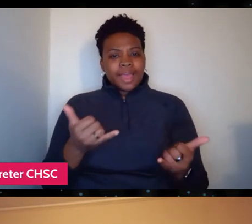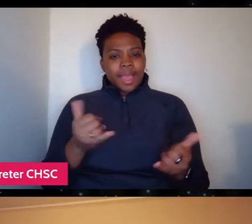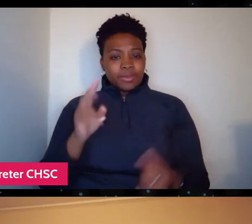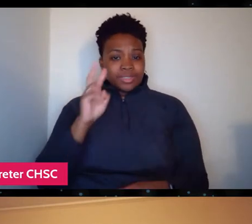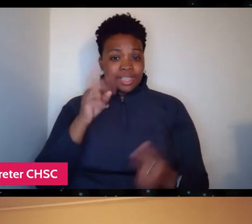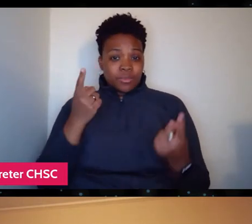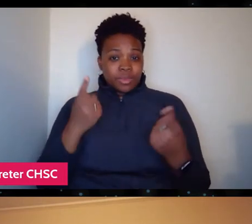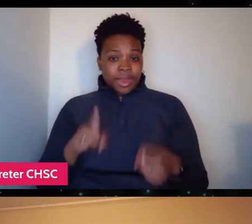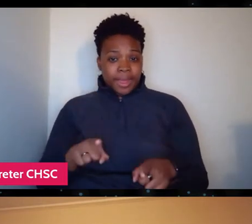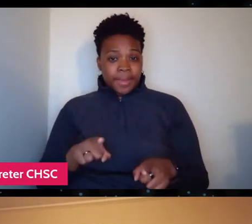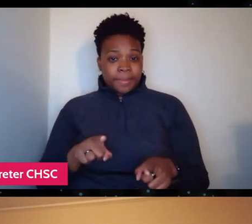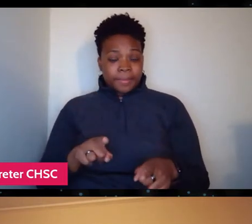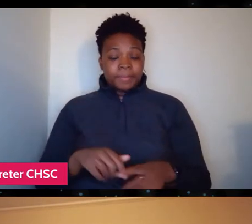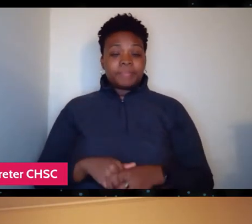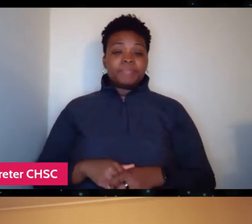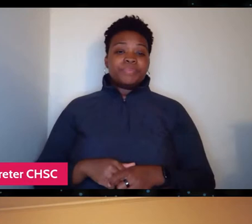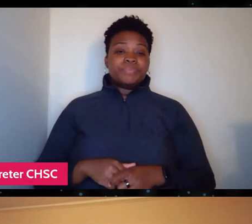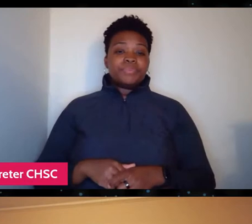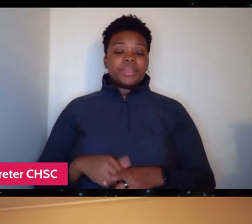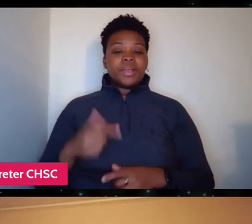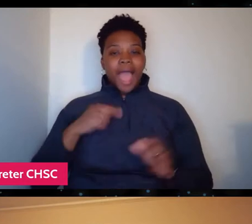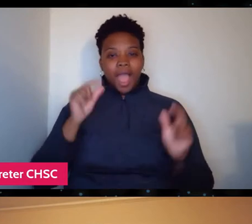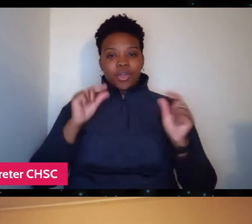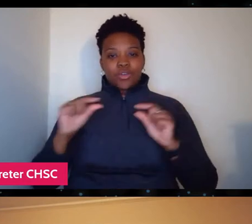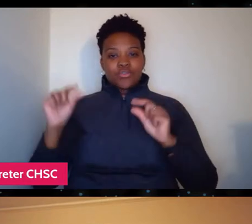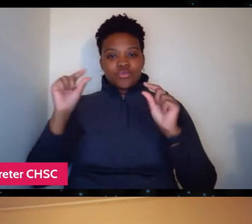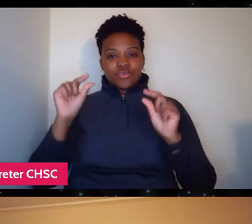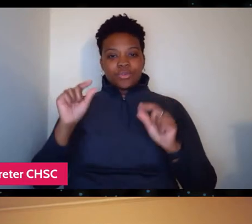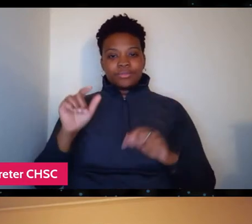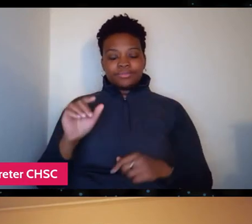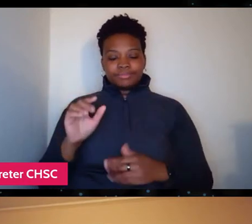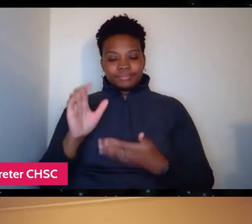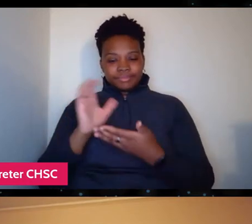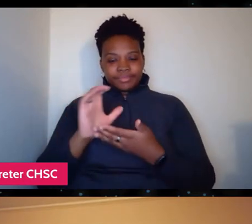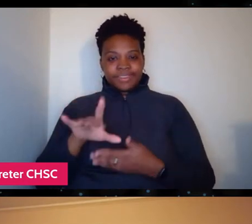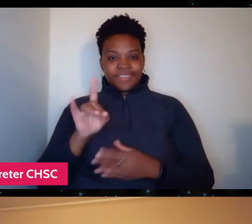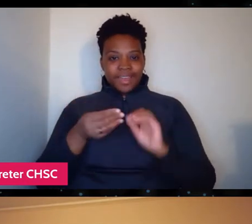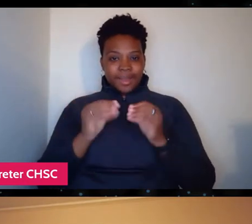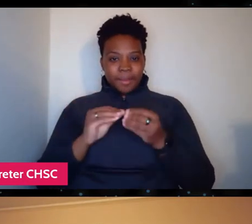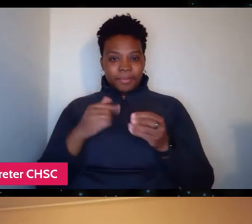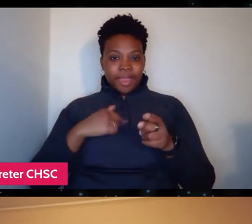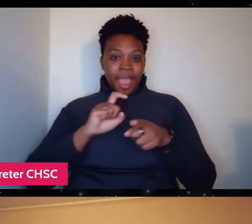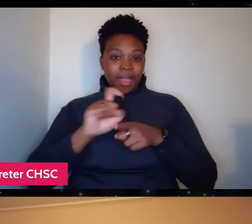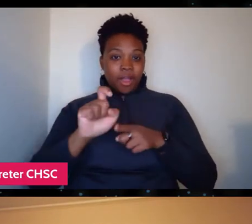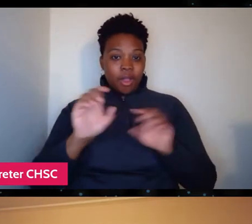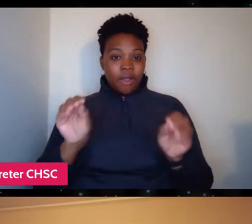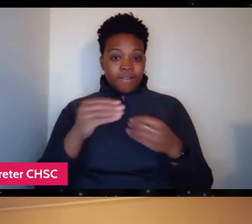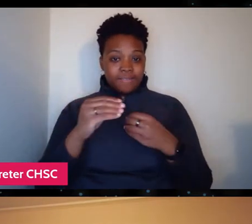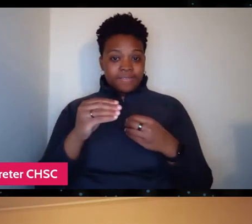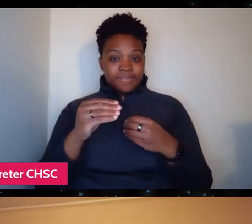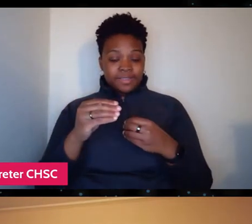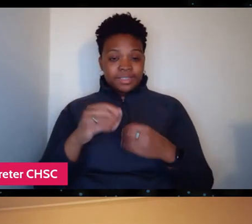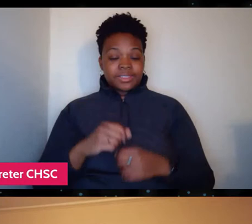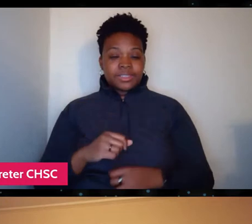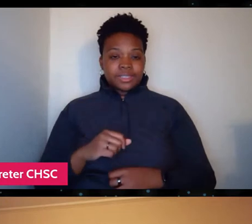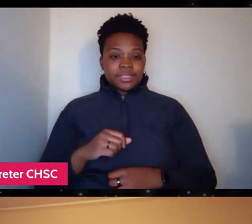So I Google it and find the number and I call the office, sort of expecting